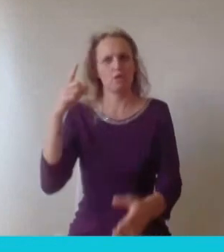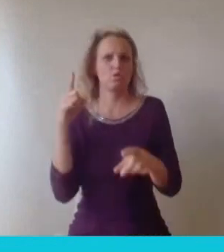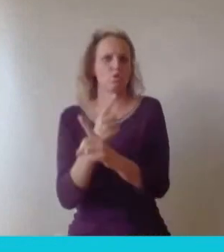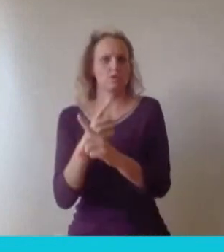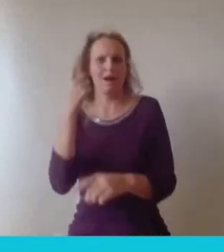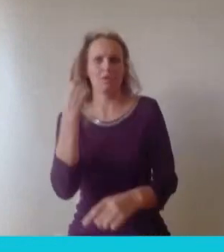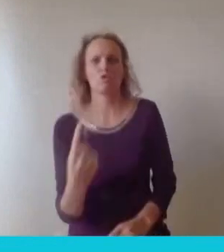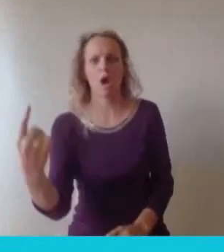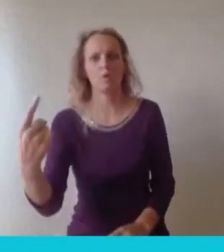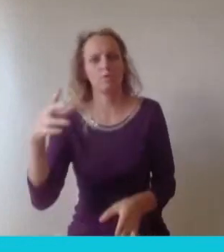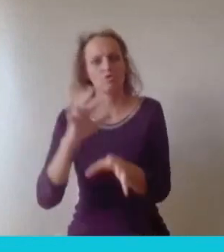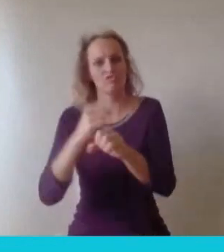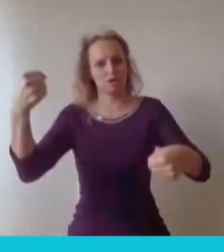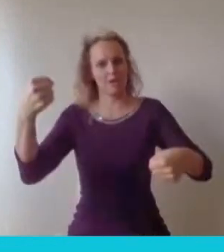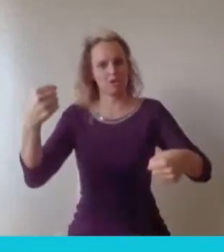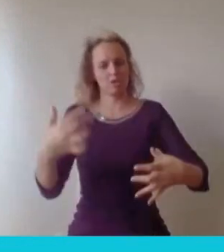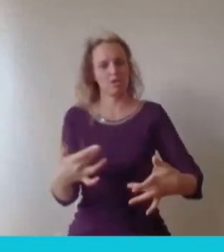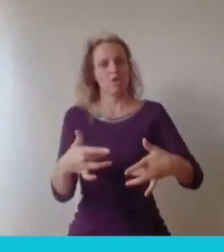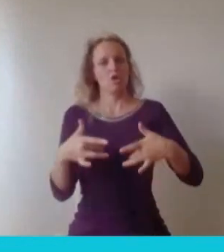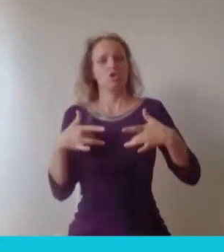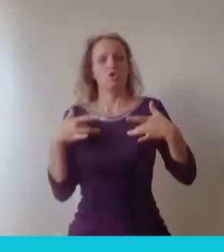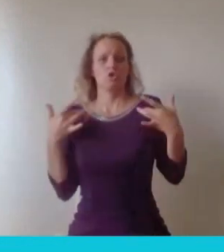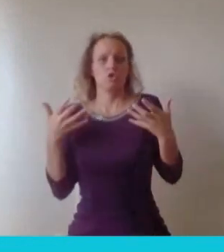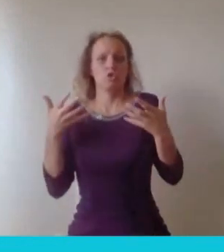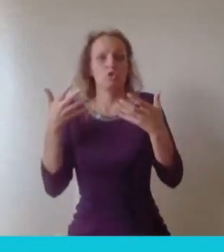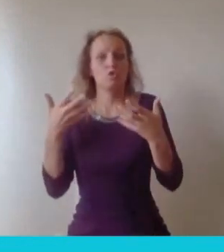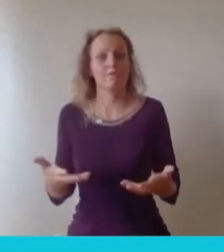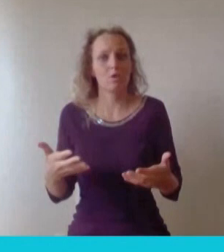not having a first class degree will will affect your job prospects and what